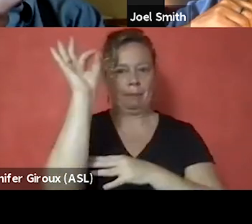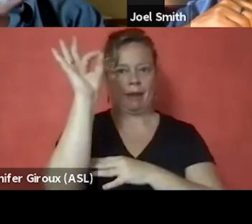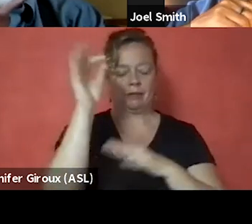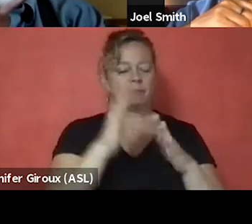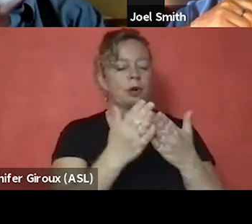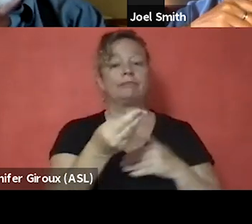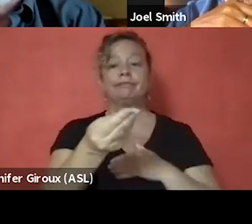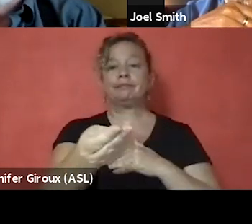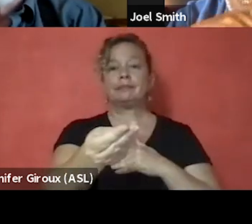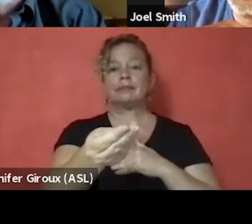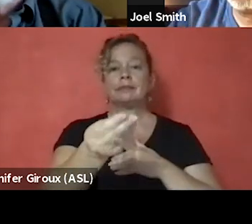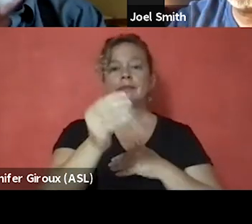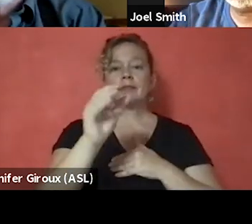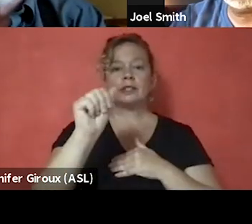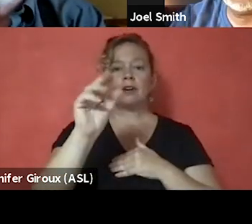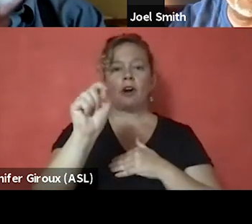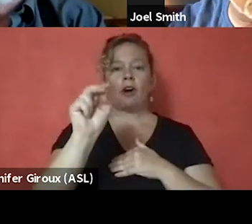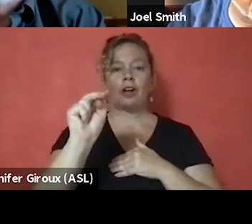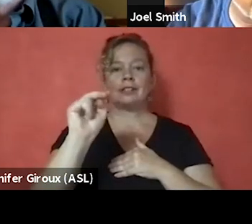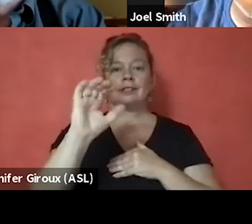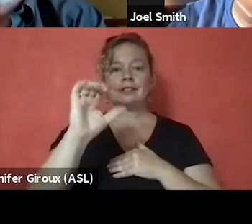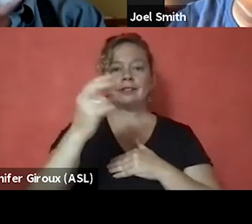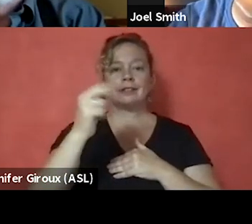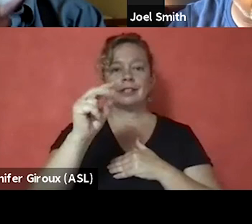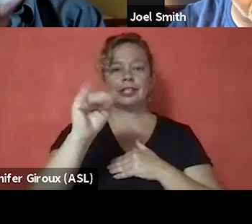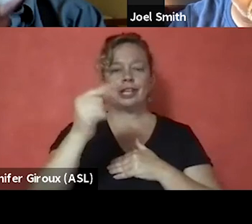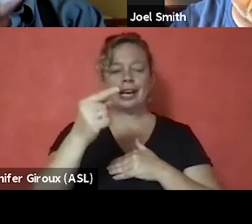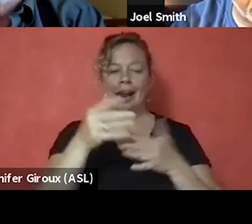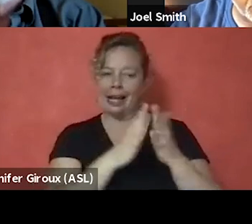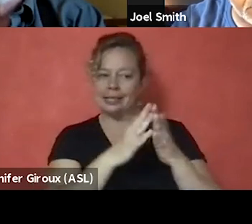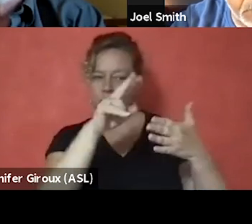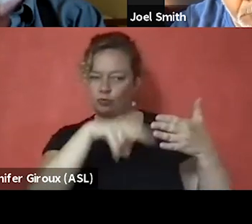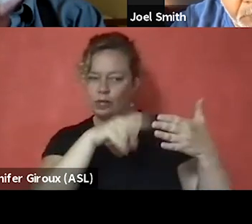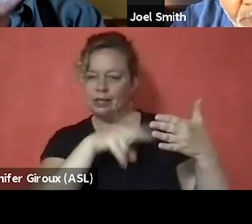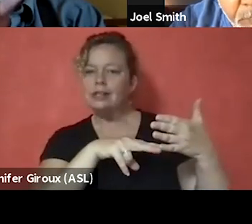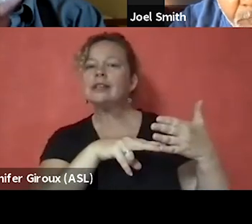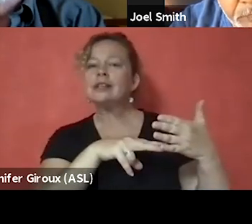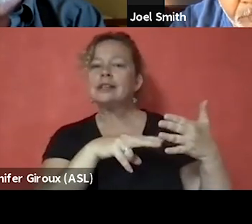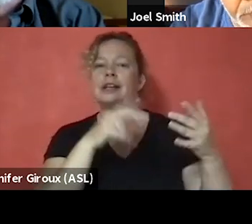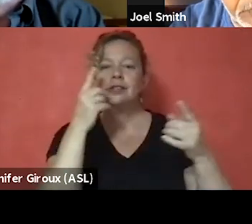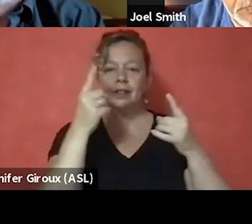It's Austin Channing's book. And I asked him to read. So, I think I'm going to go with that.